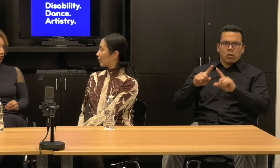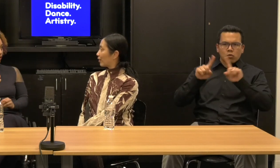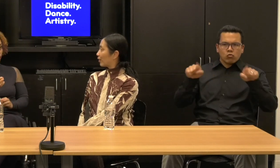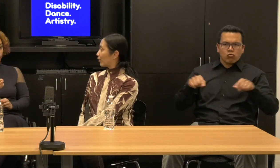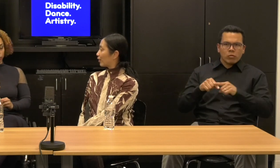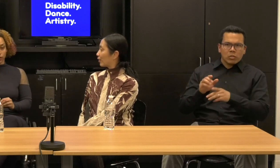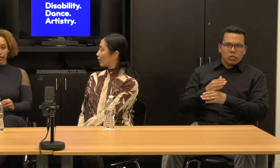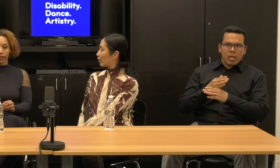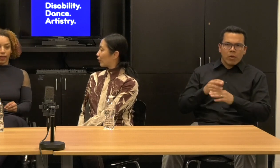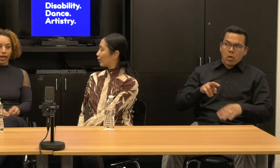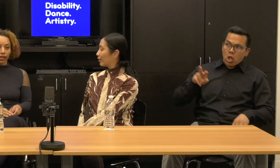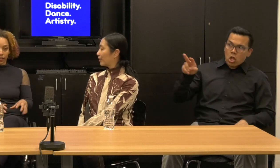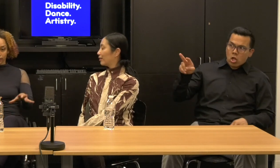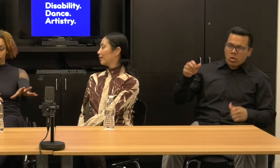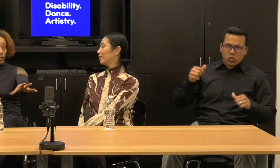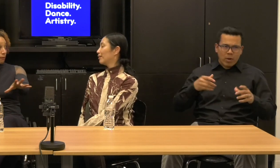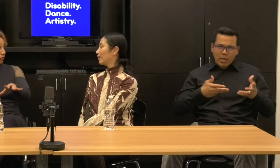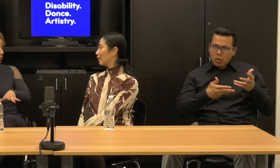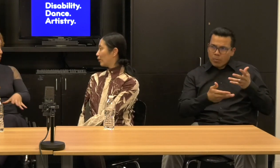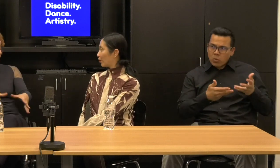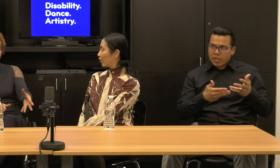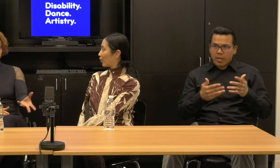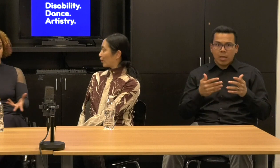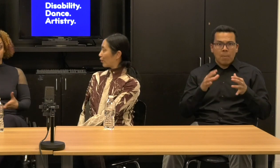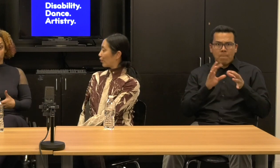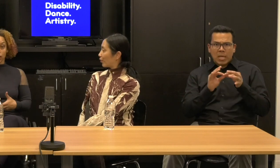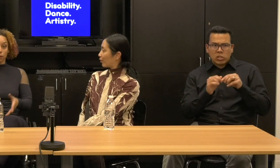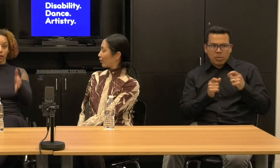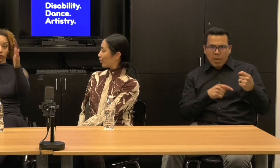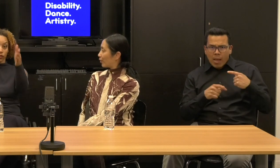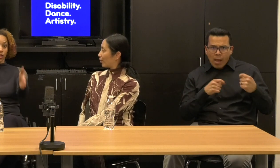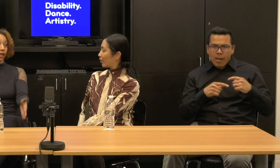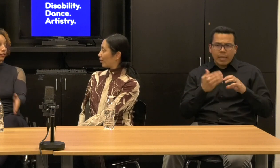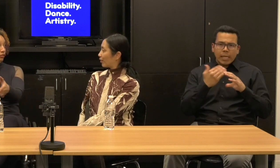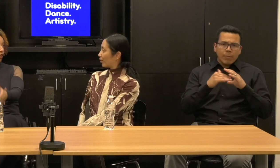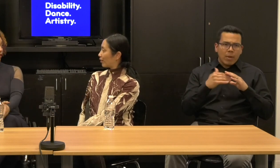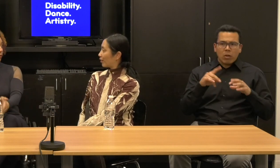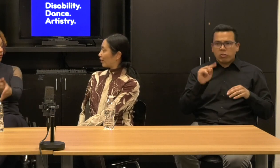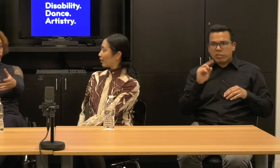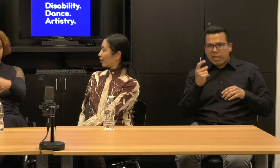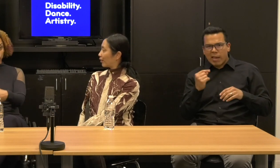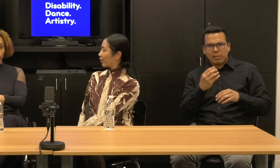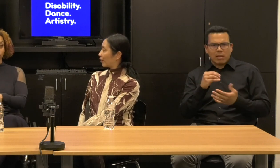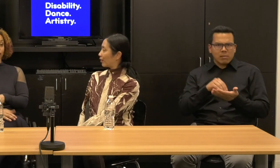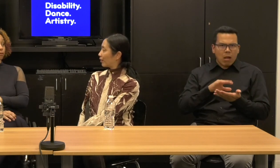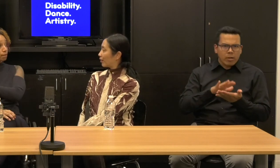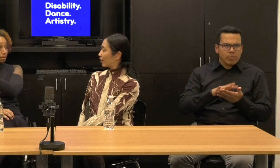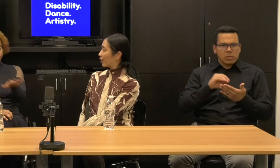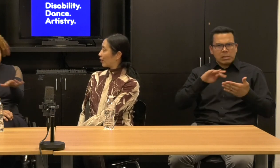and trying to communicate that and sending messages backwards and forwards and emails and texts and documents and spreadsheets.